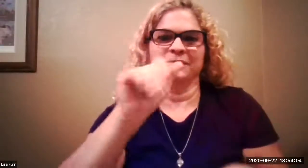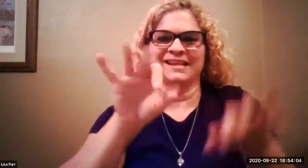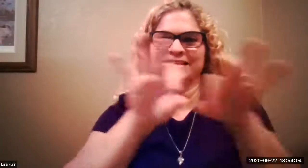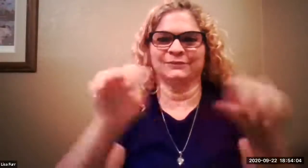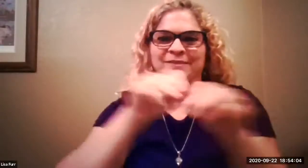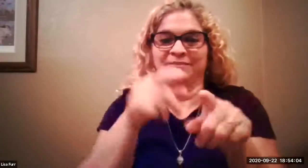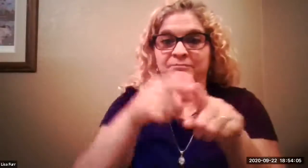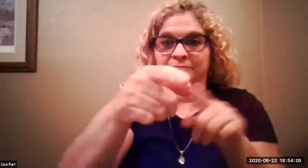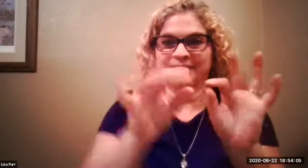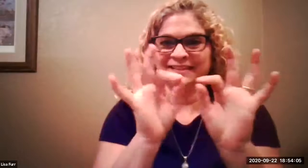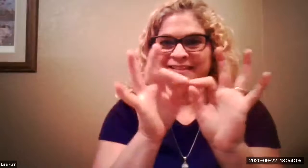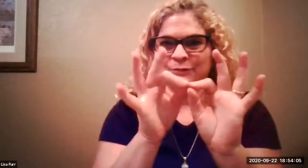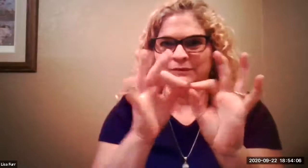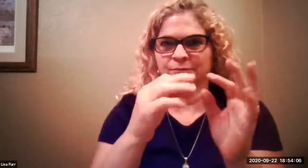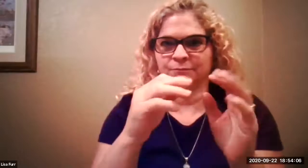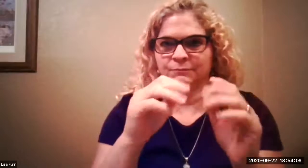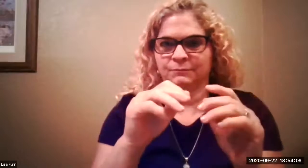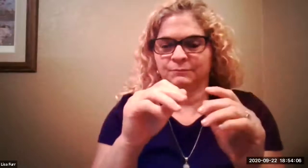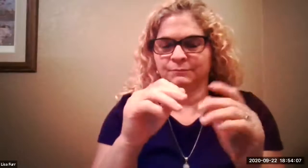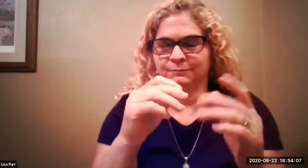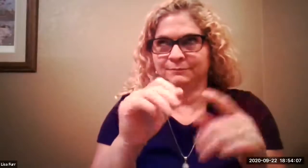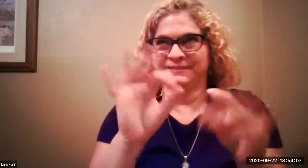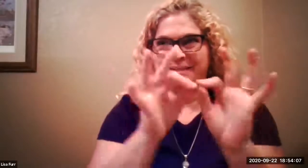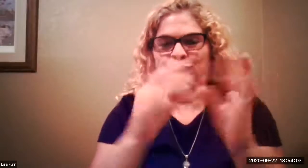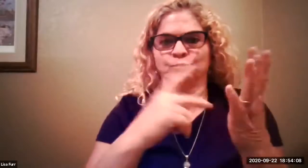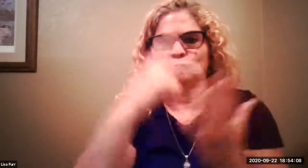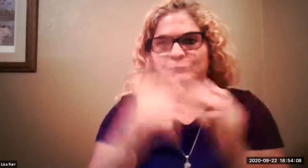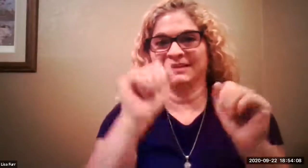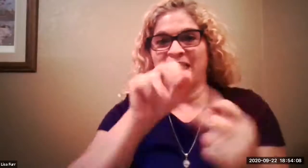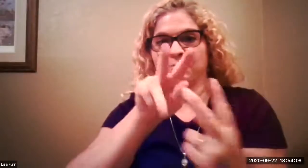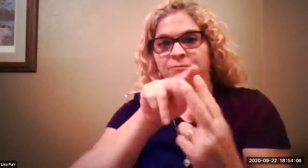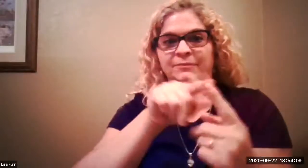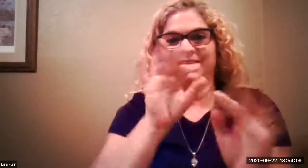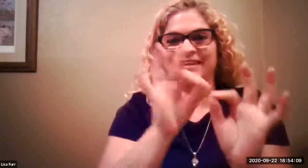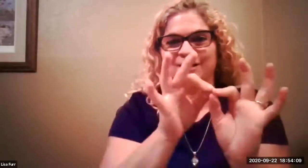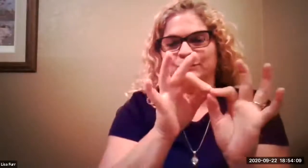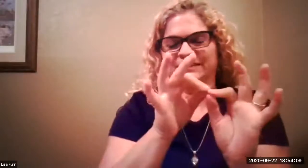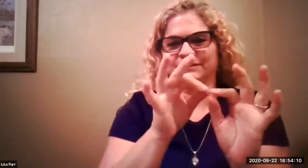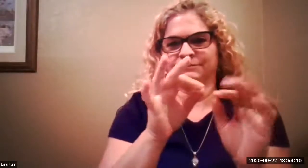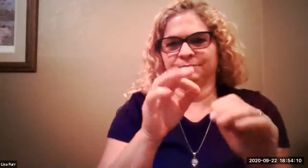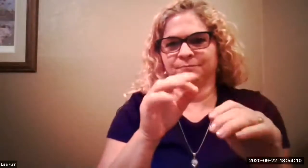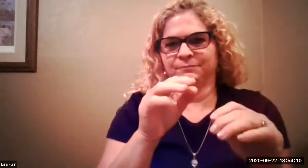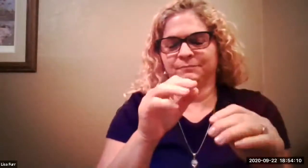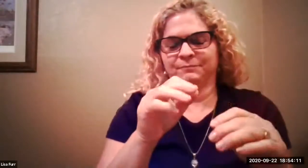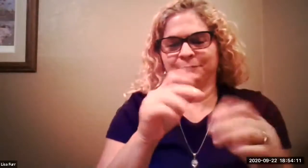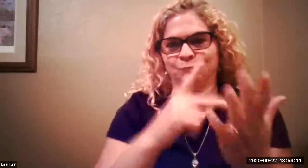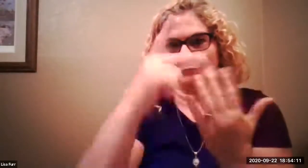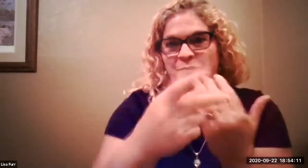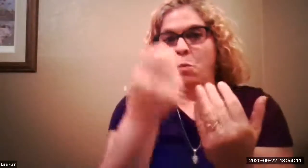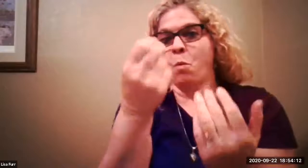and u of a has a bachelor's degree in interpreting um